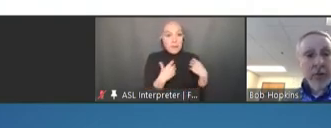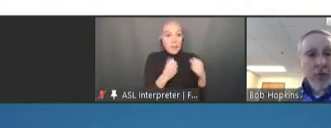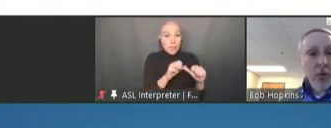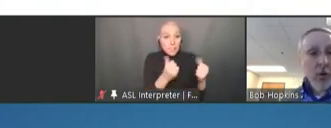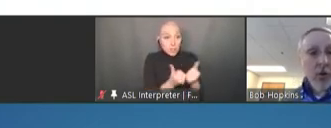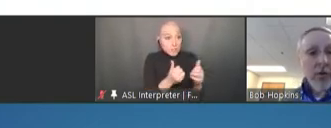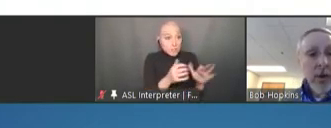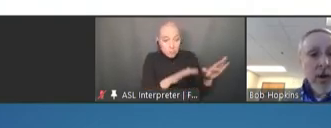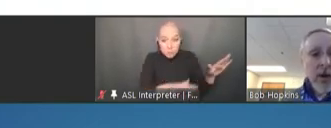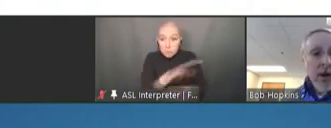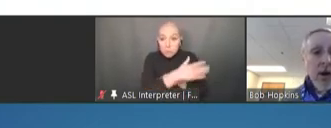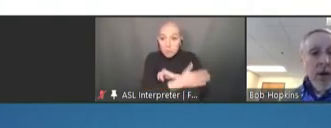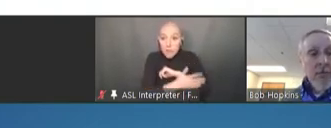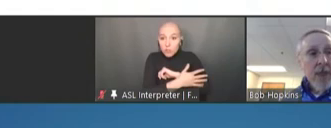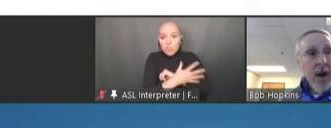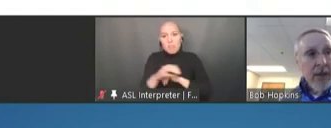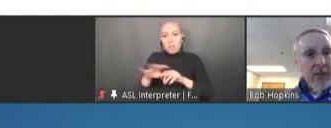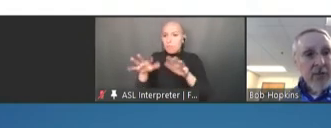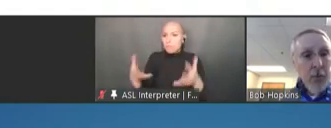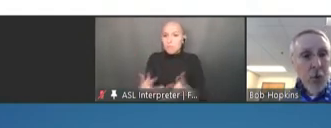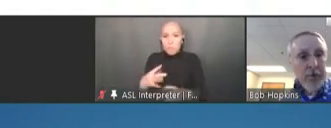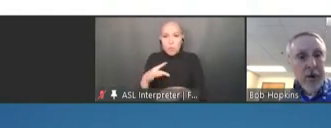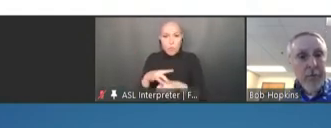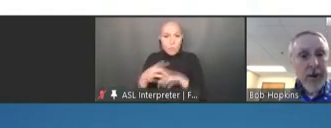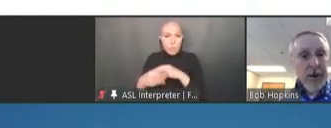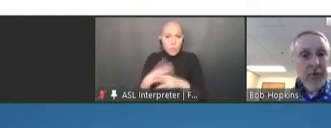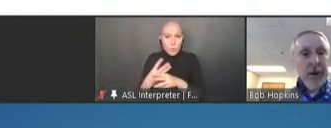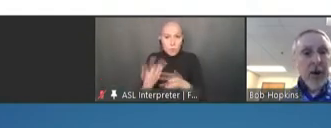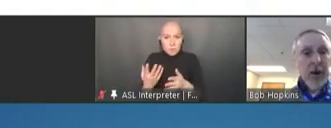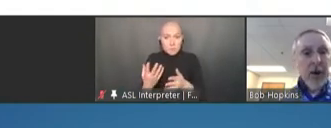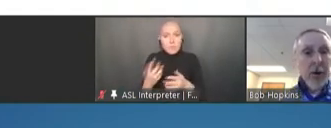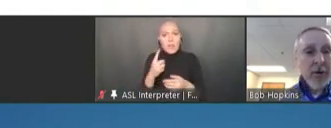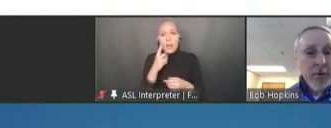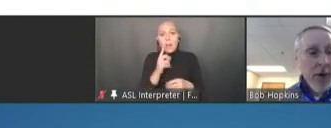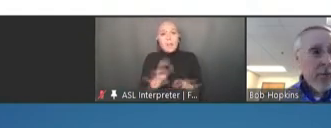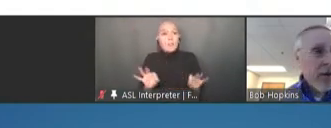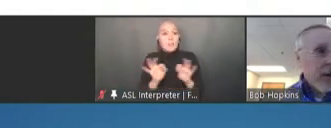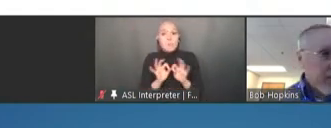the world. I think it's important that our meetings remain opened to the public and that